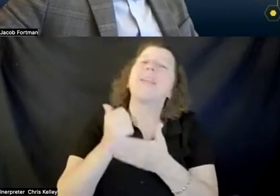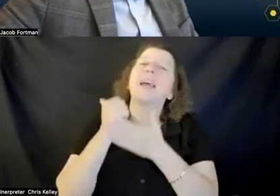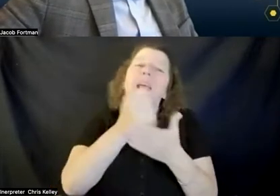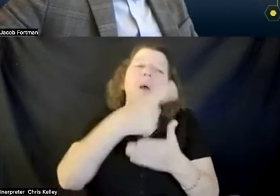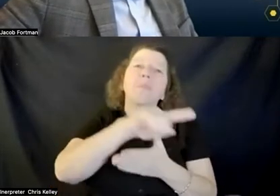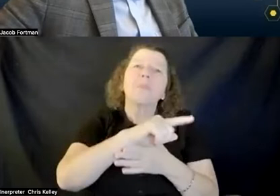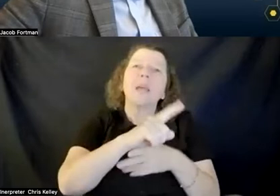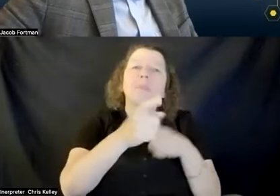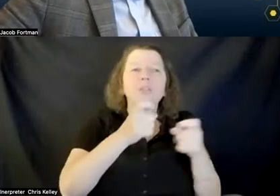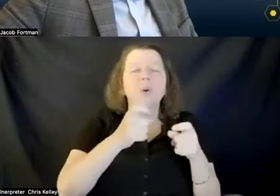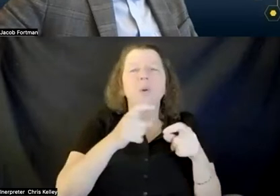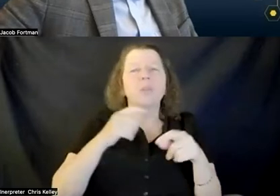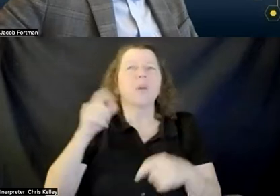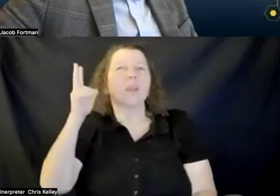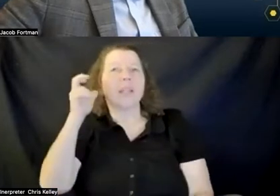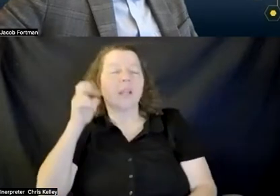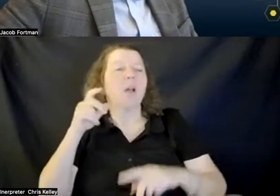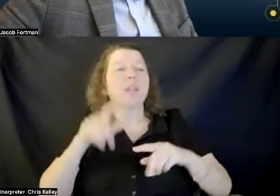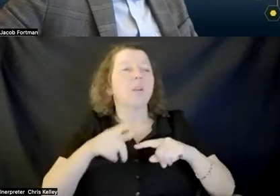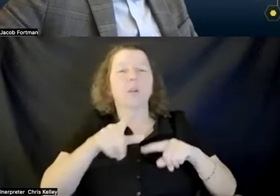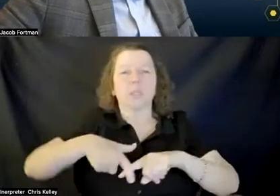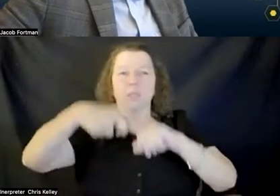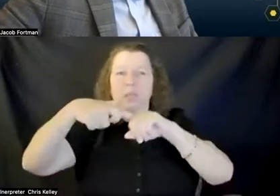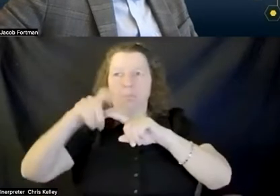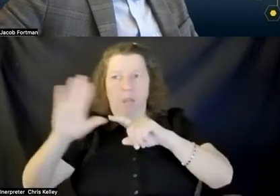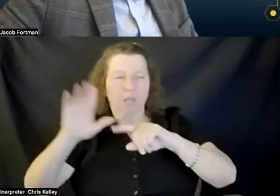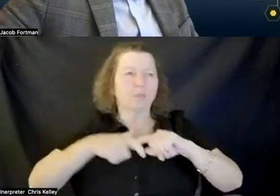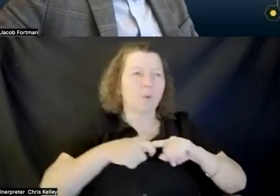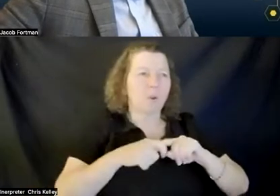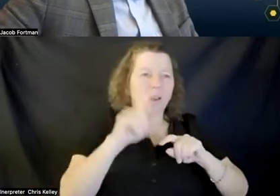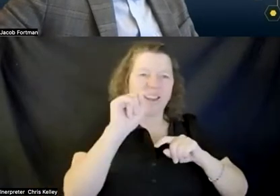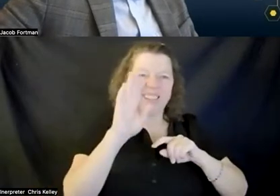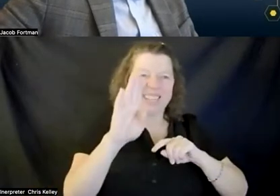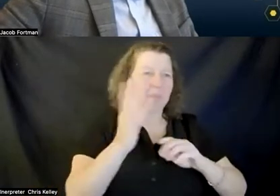pause or they could even close a tab or something if they just weren't feeling comfortable so those